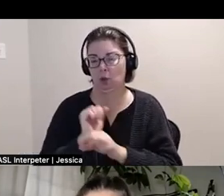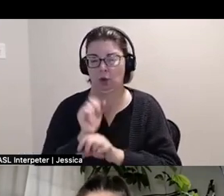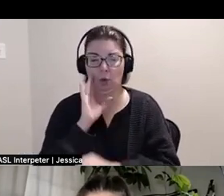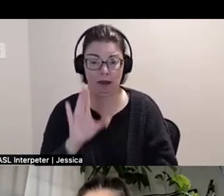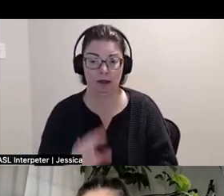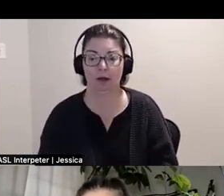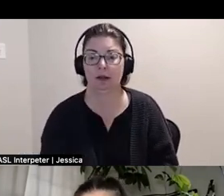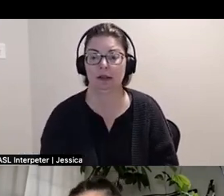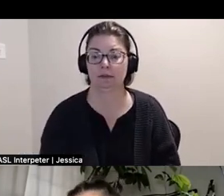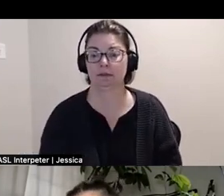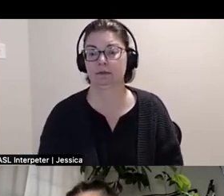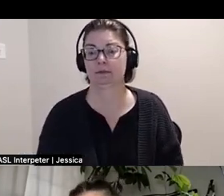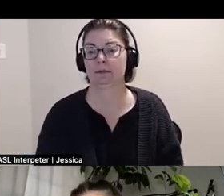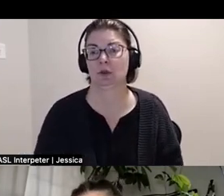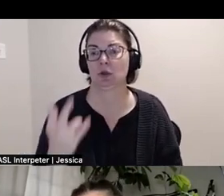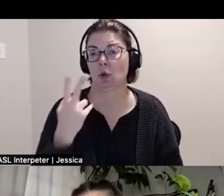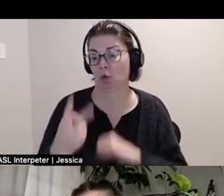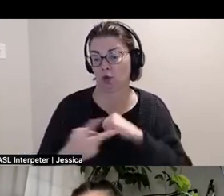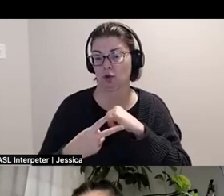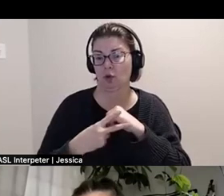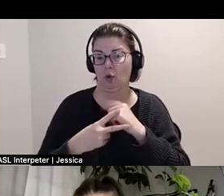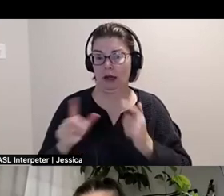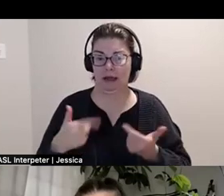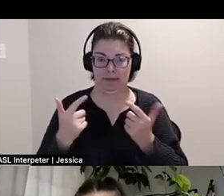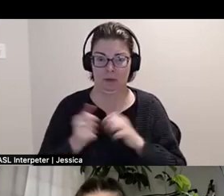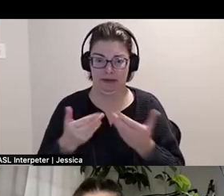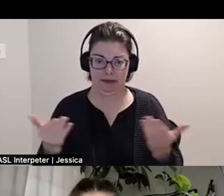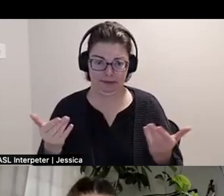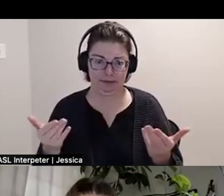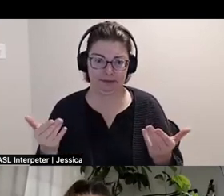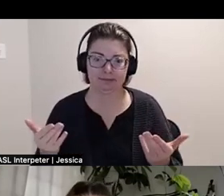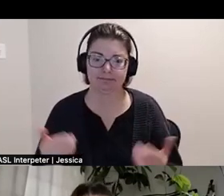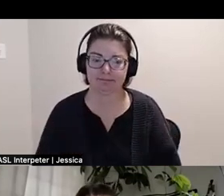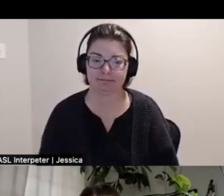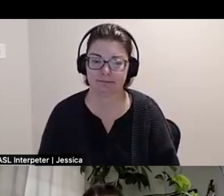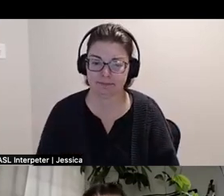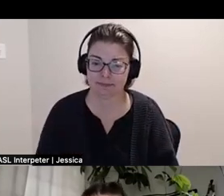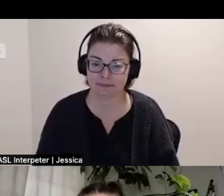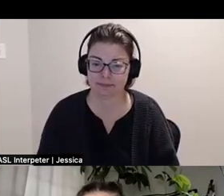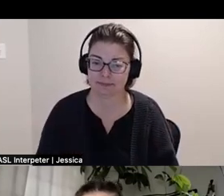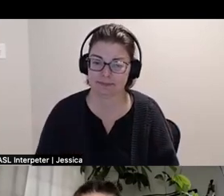a solution of storage has been just living with the thing. And then, but some things I'll just put it away